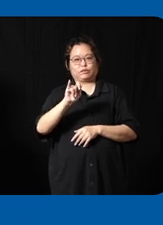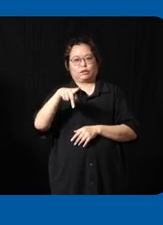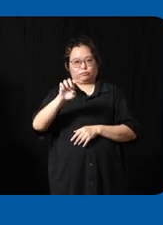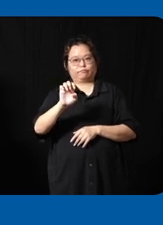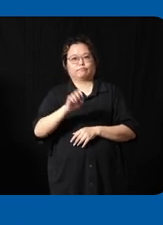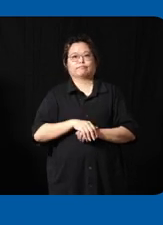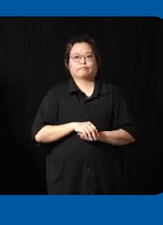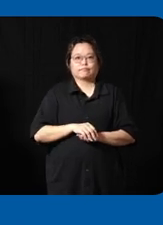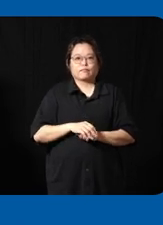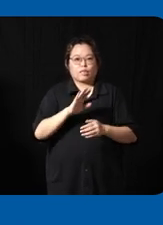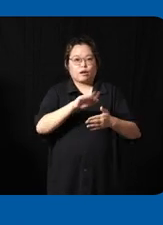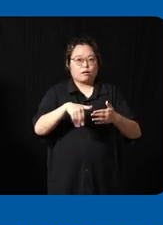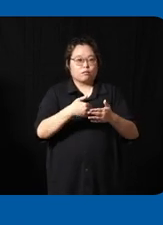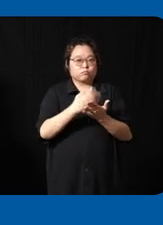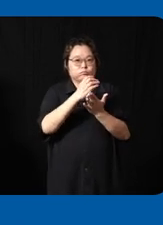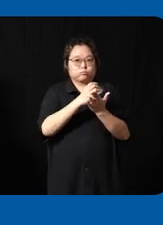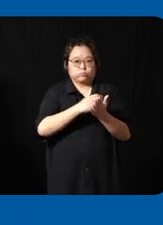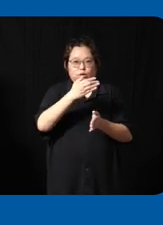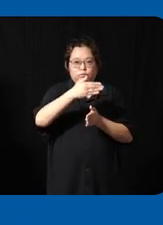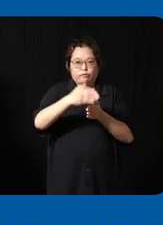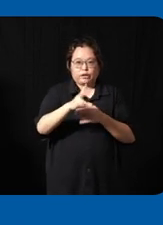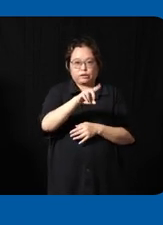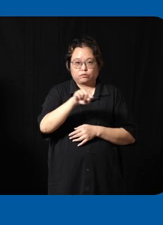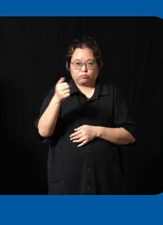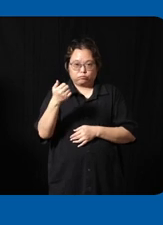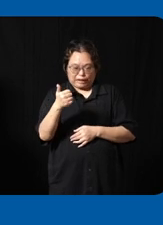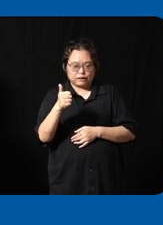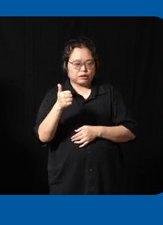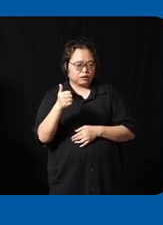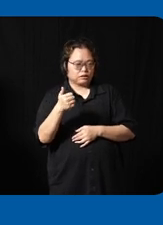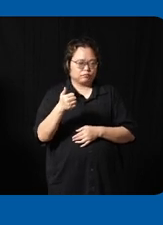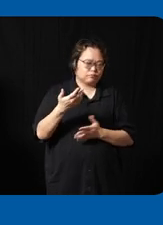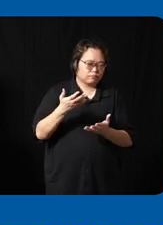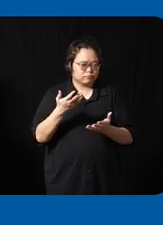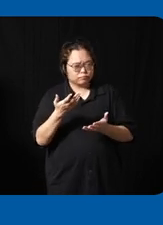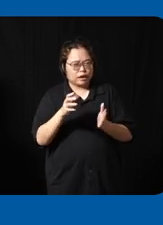ends right typically we have between seven to 10 different prototypes we will then select about two